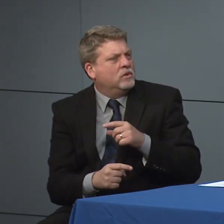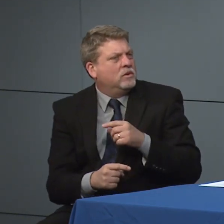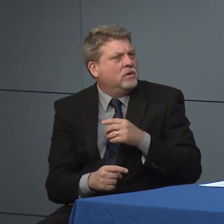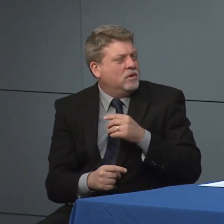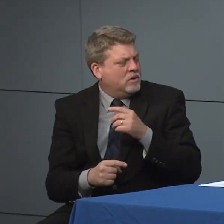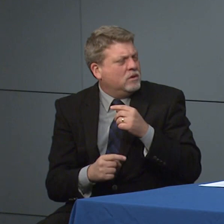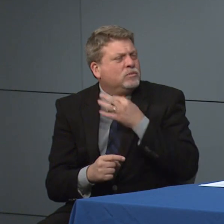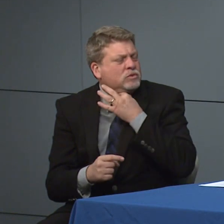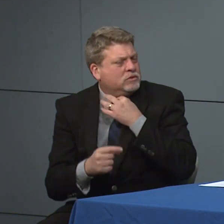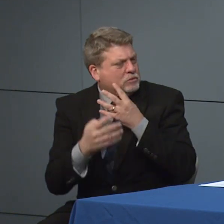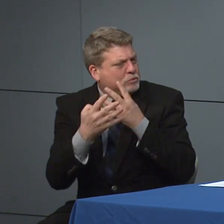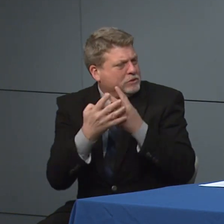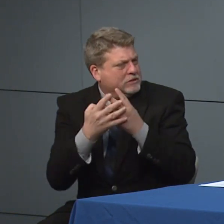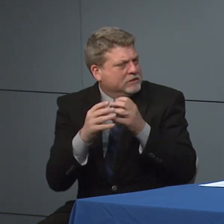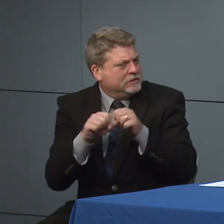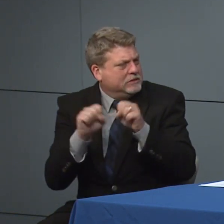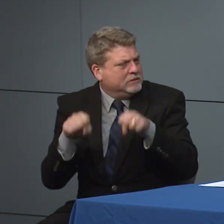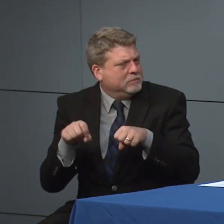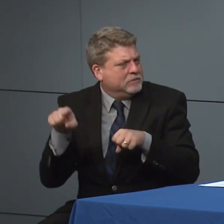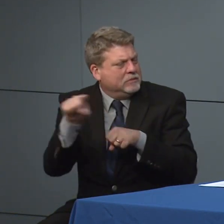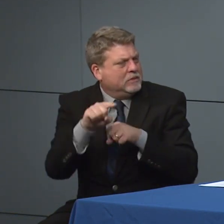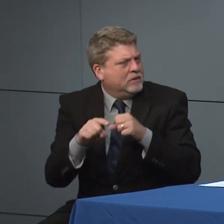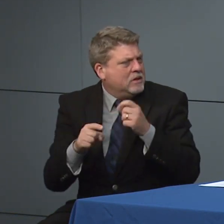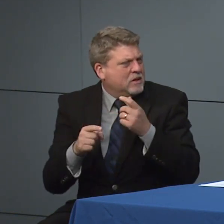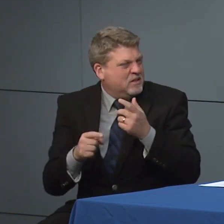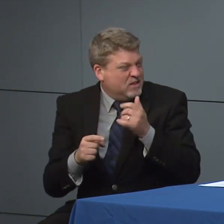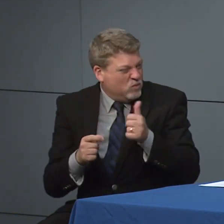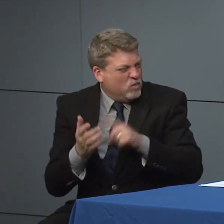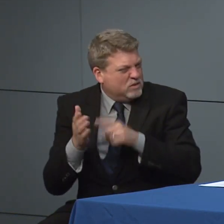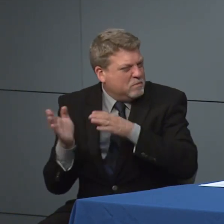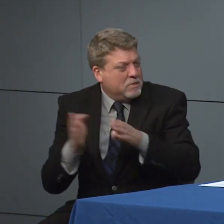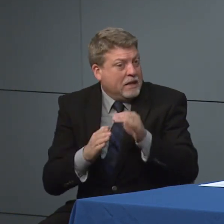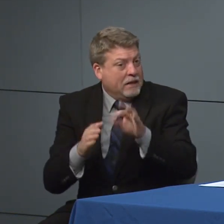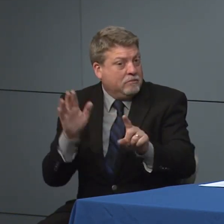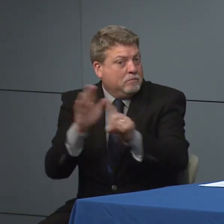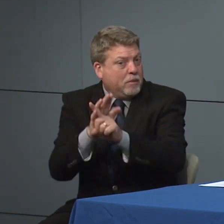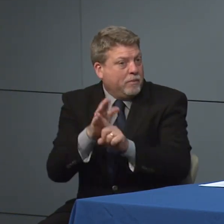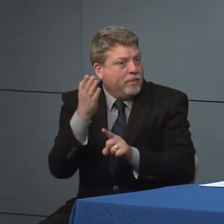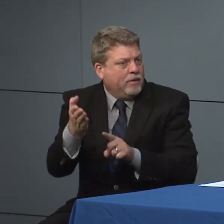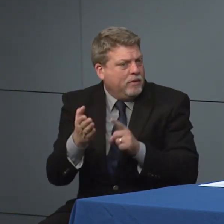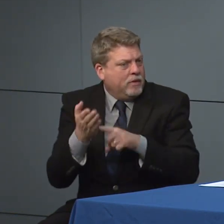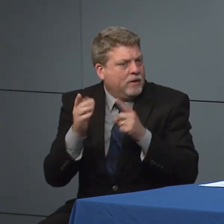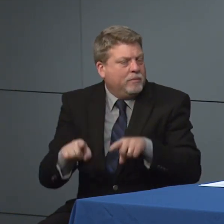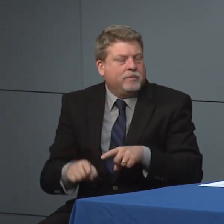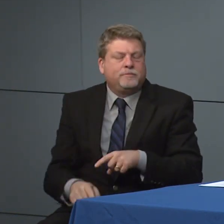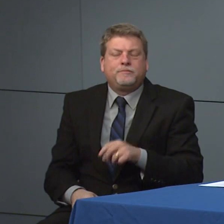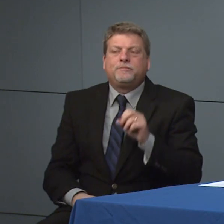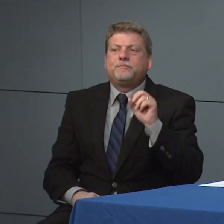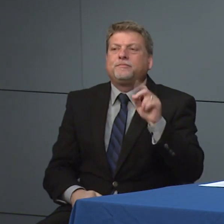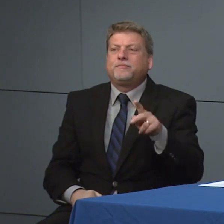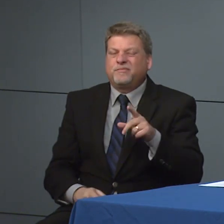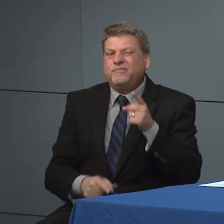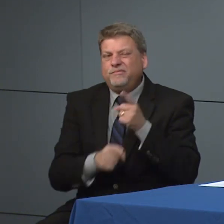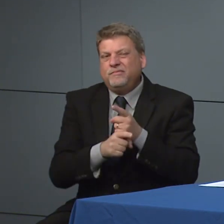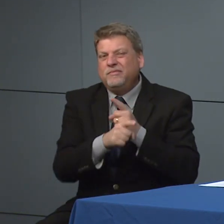inside the prison to make sure that you're getting hit. Yeah, when we think about congregate settings is have